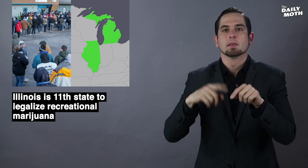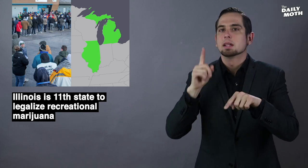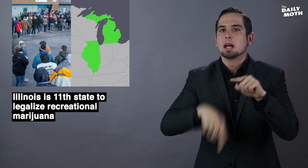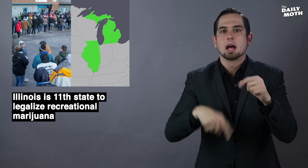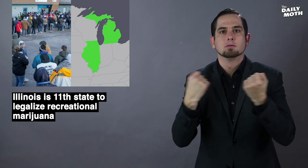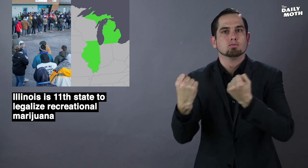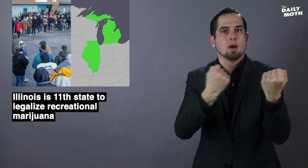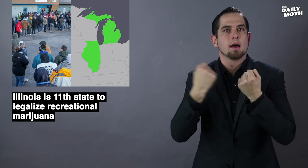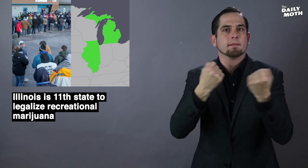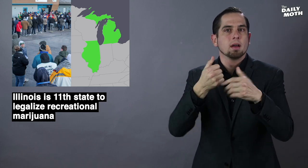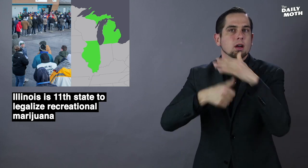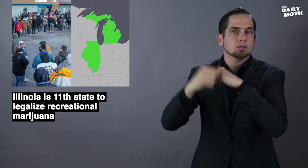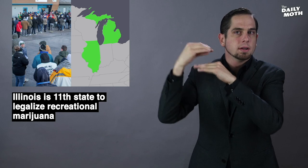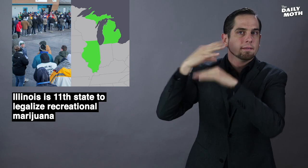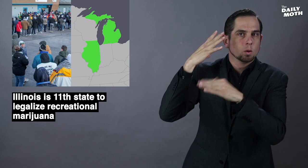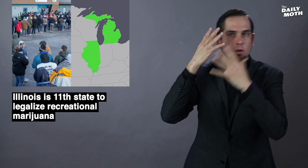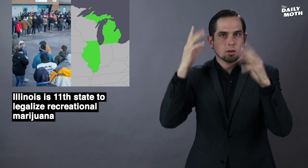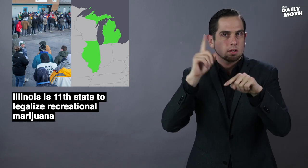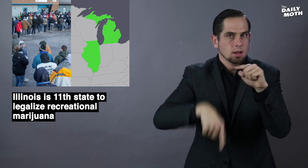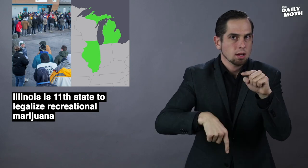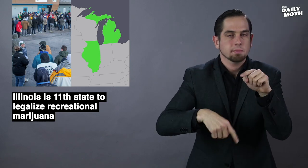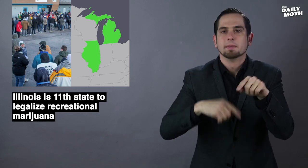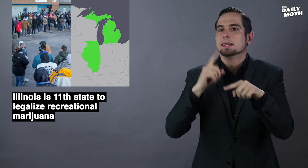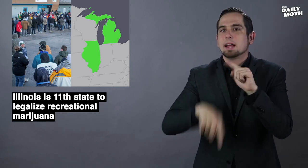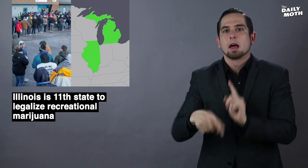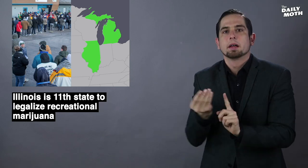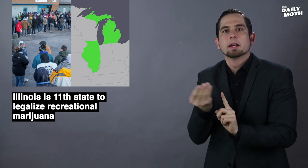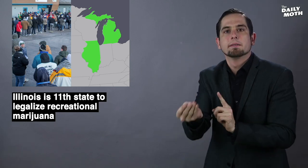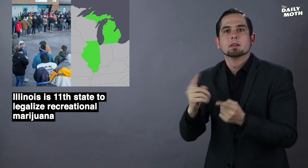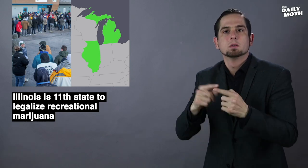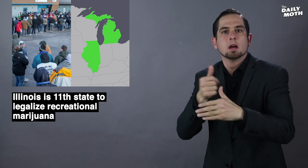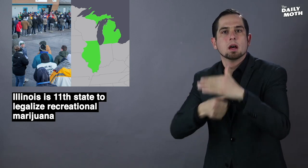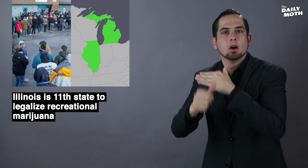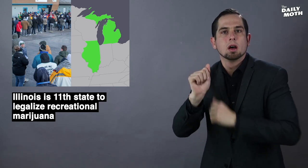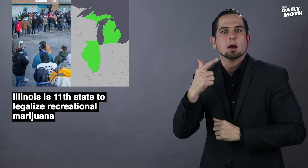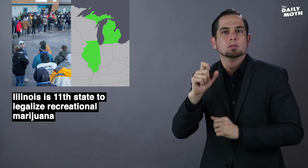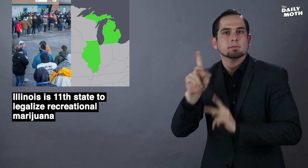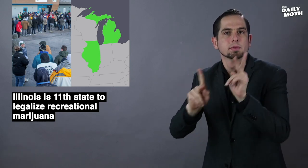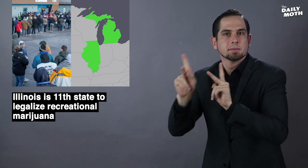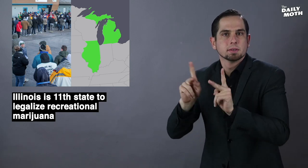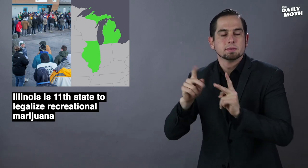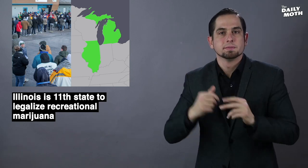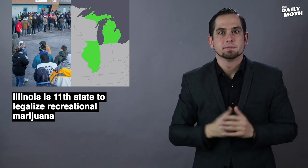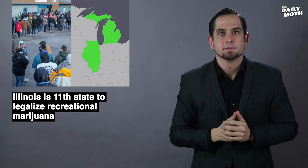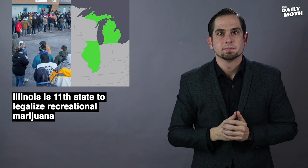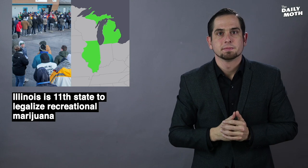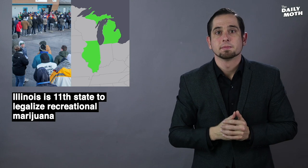to drive under the influence, or to provide it to underage individuals.